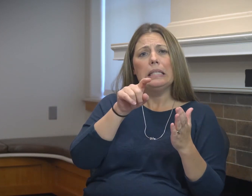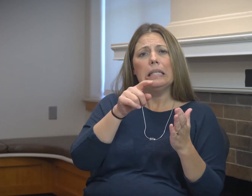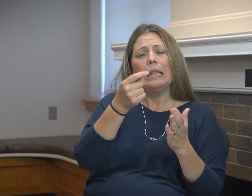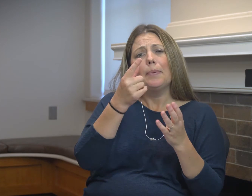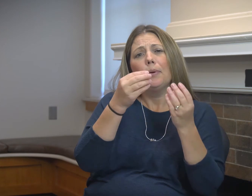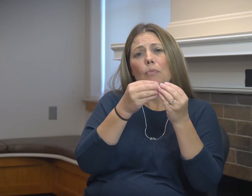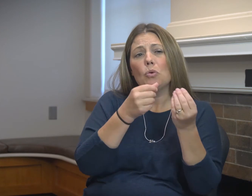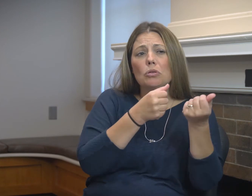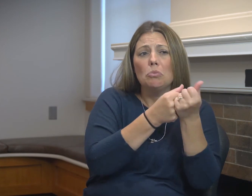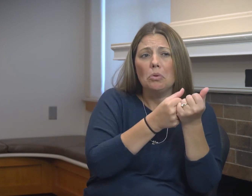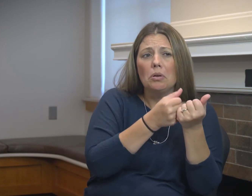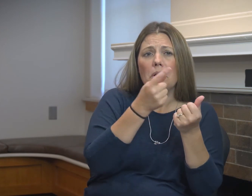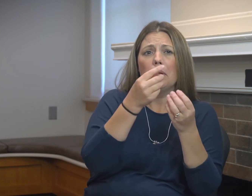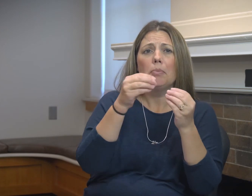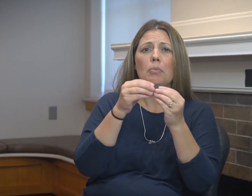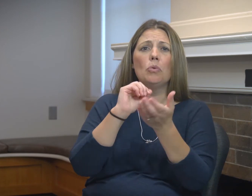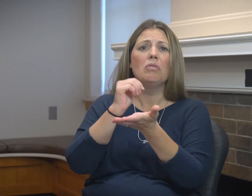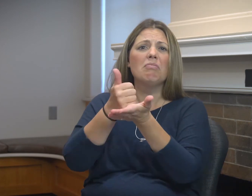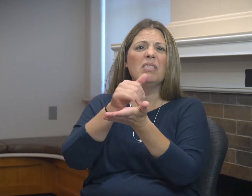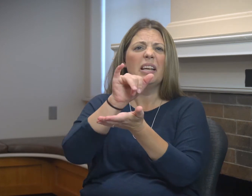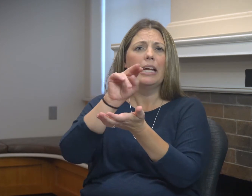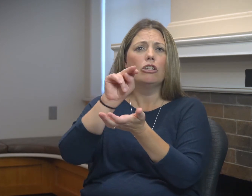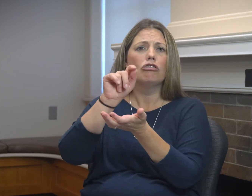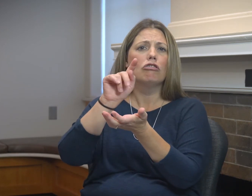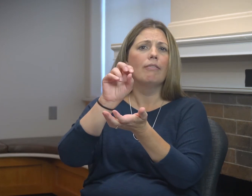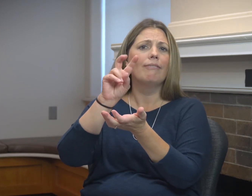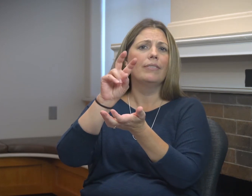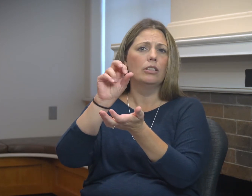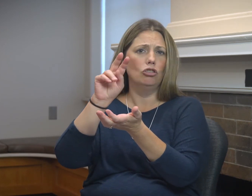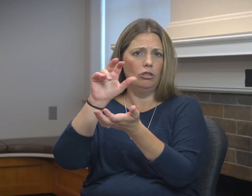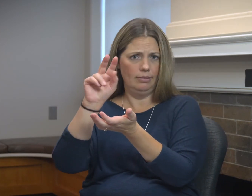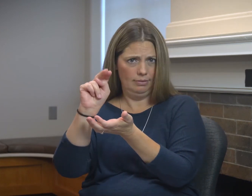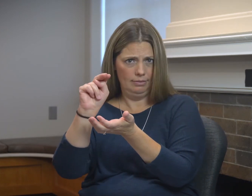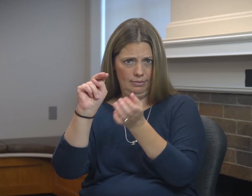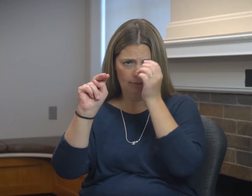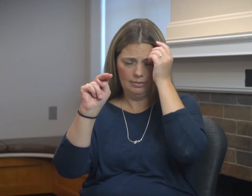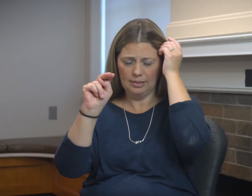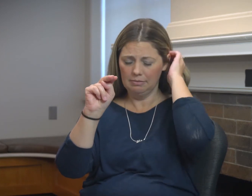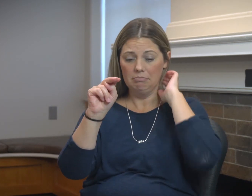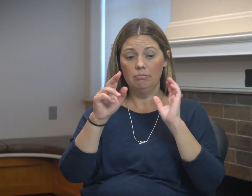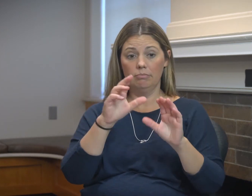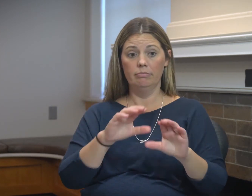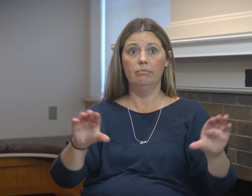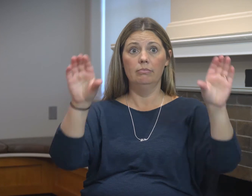every student gets those supports and programs. The next tier up provides a little bit extra support